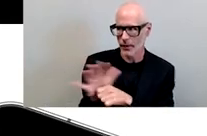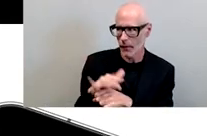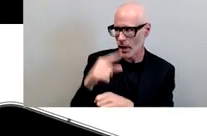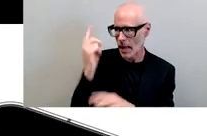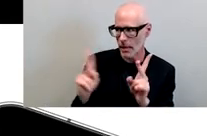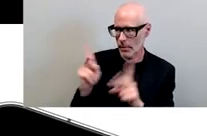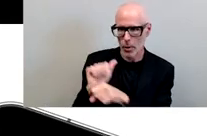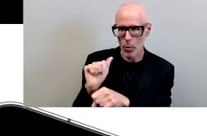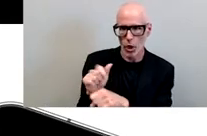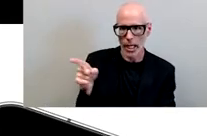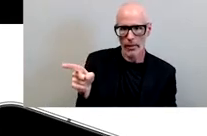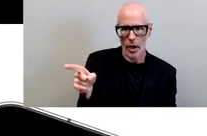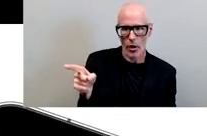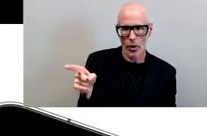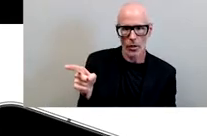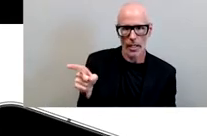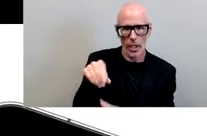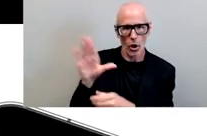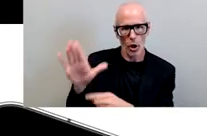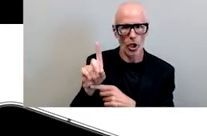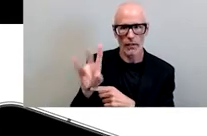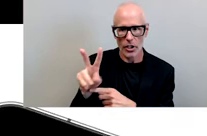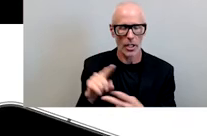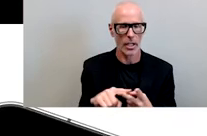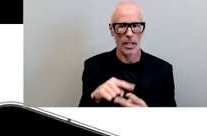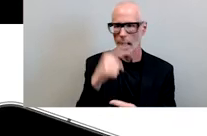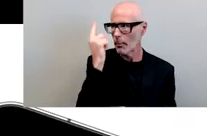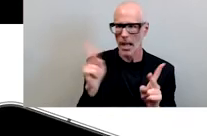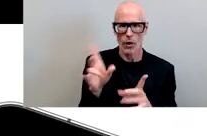in the in the division that she leads black folks can't stand her because of her racism